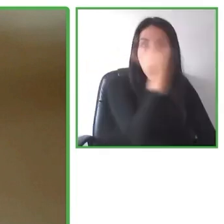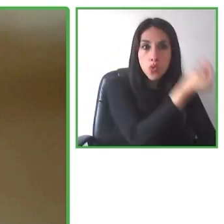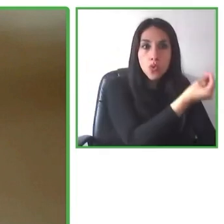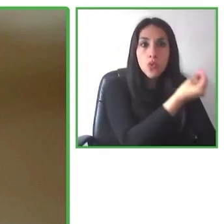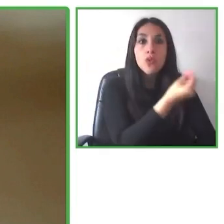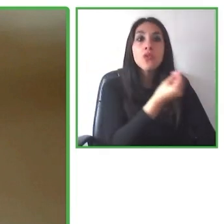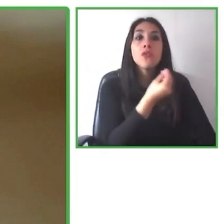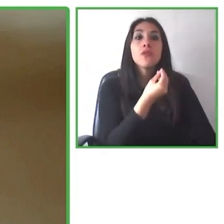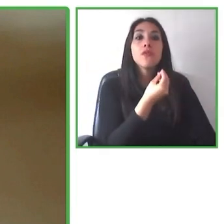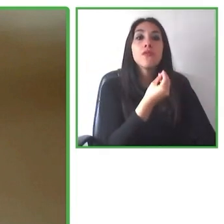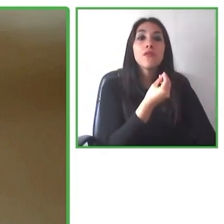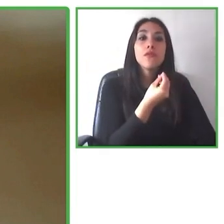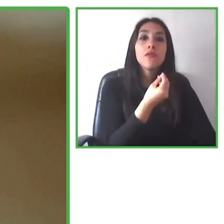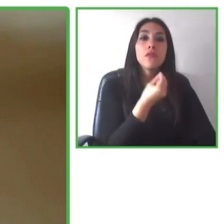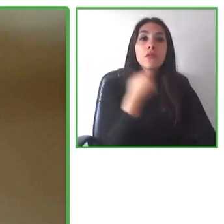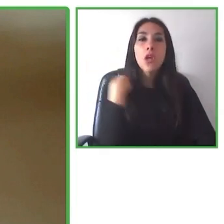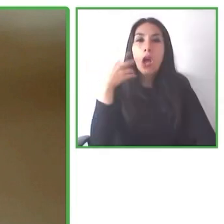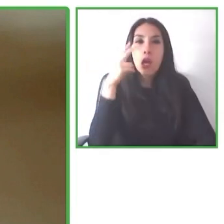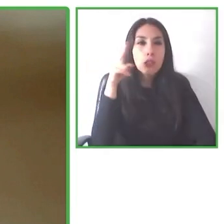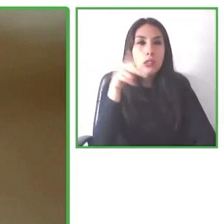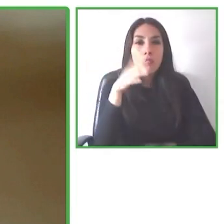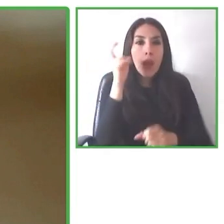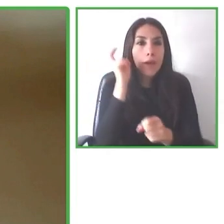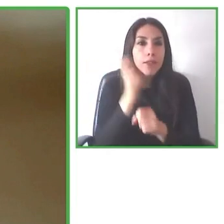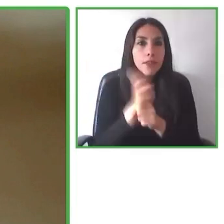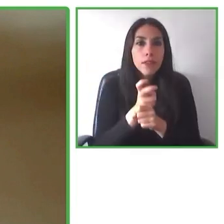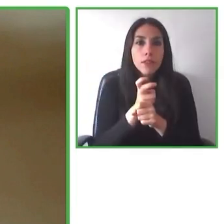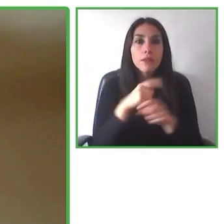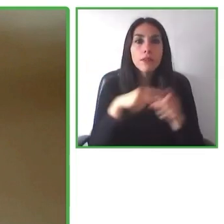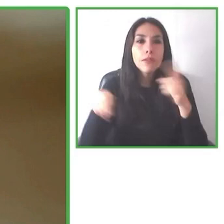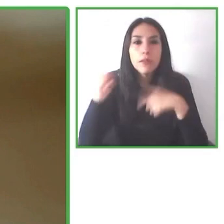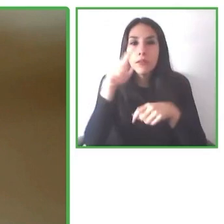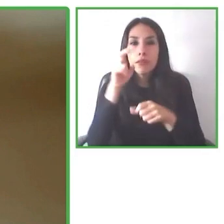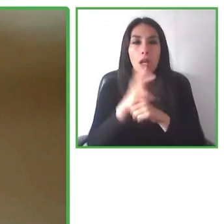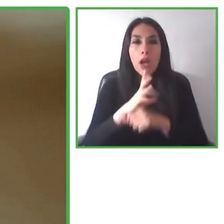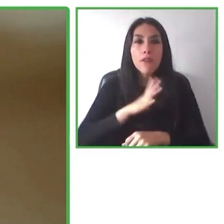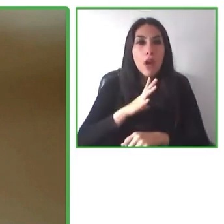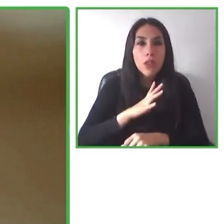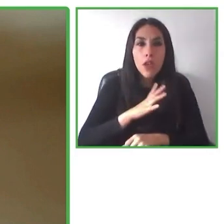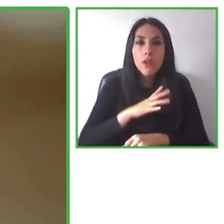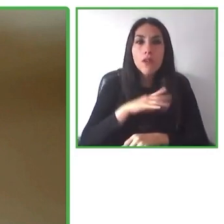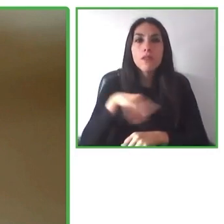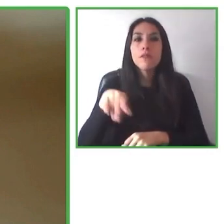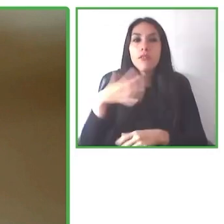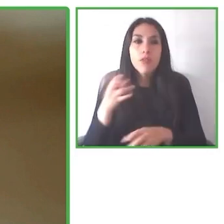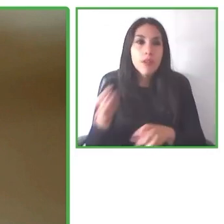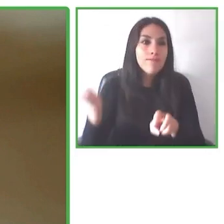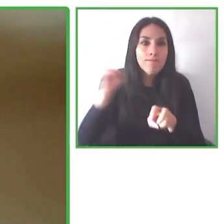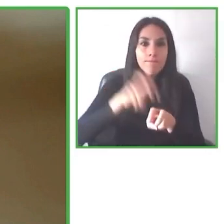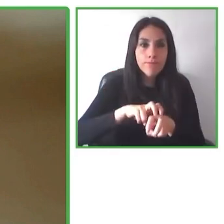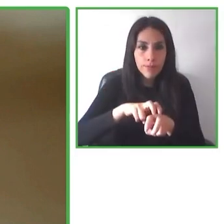coming up against impossible situations because they hadn't developed accessible transport, both in terms of public